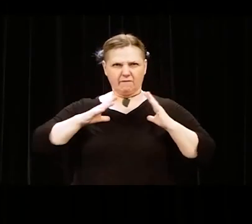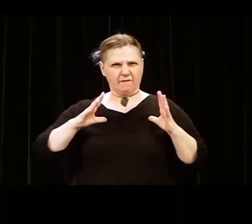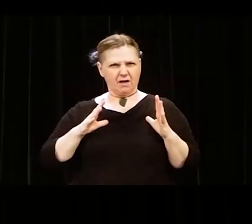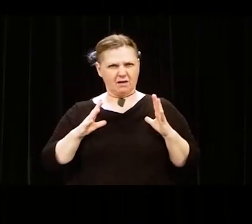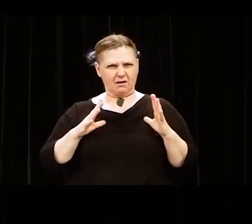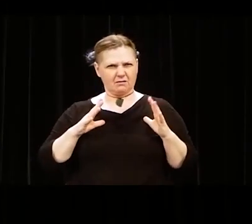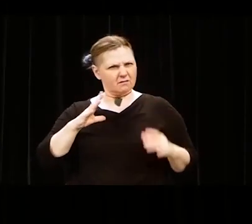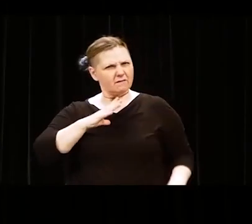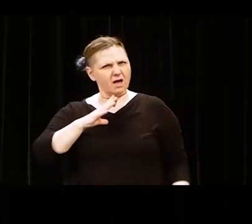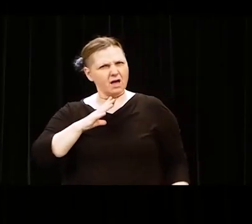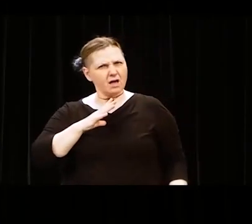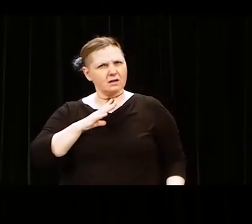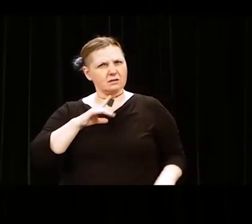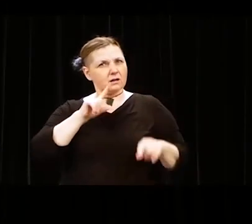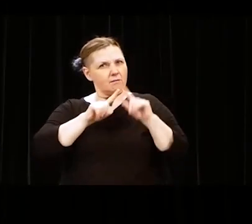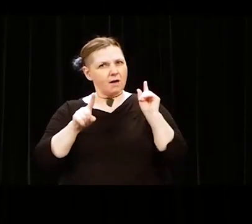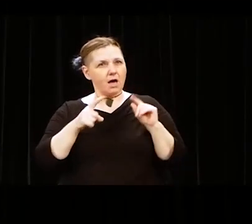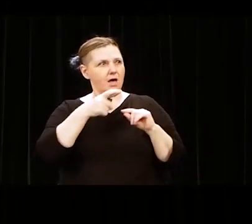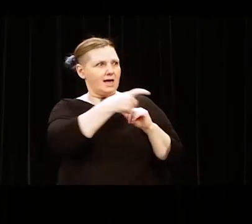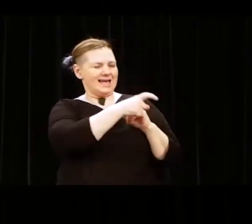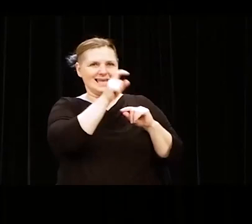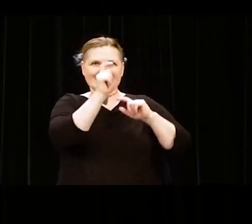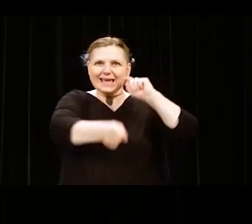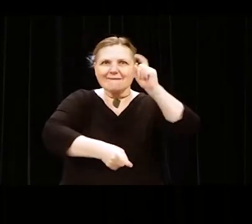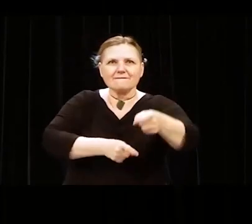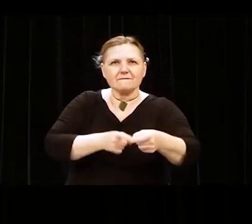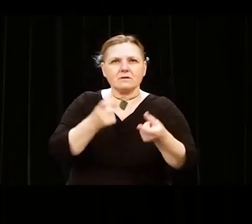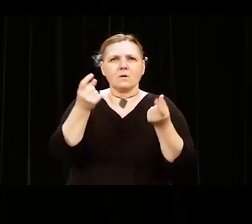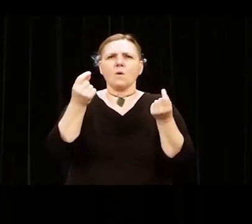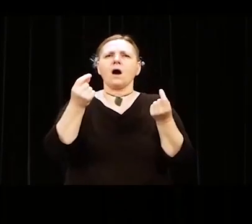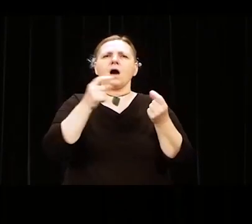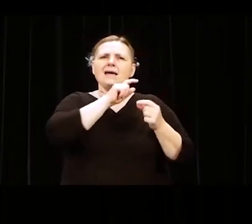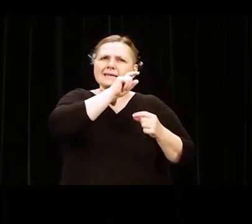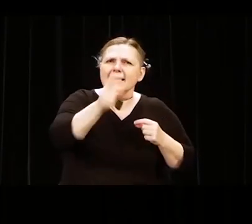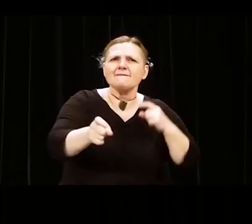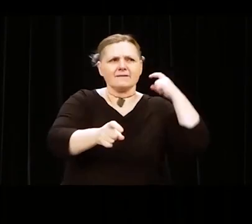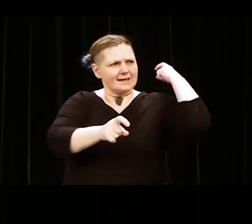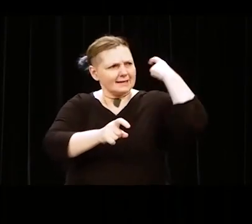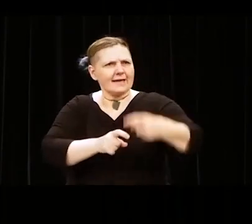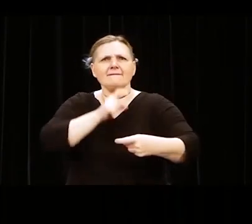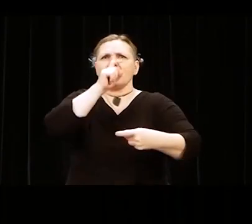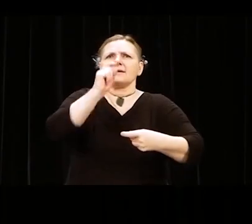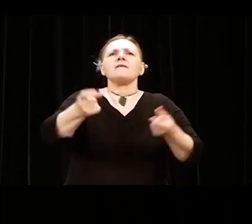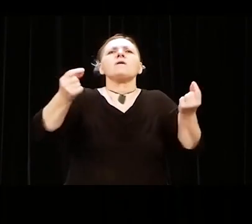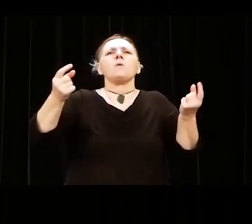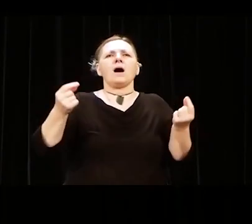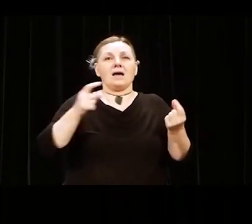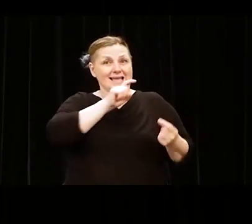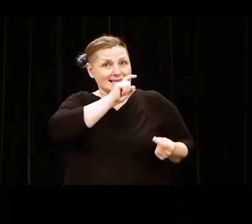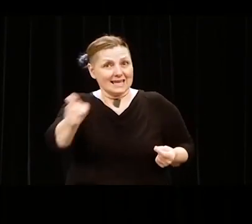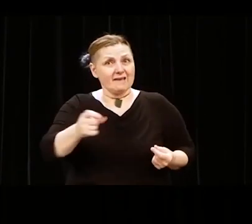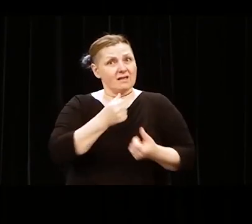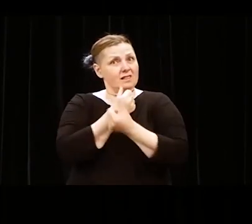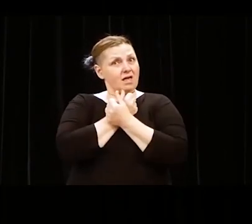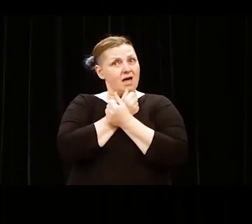but he never gave. He never gave. He never gave his love to the children.